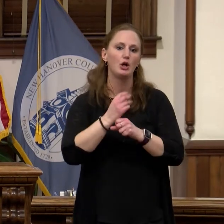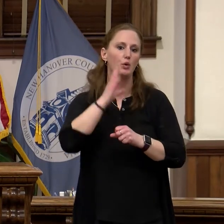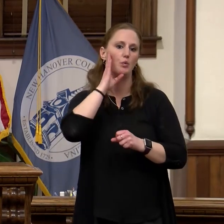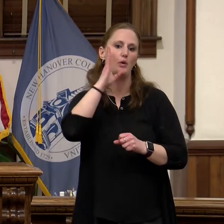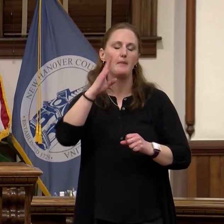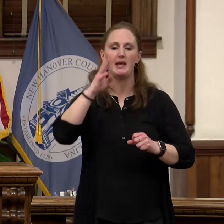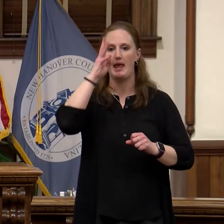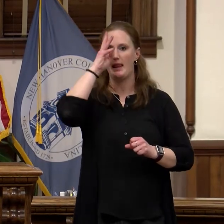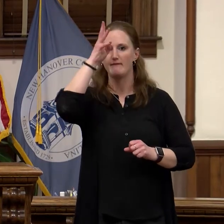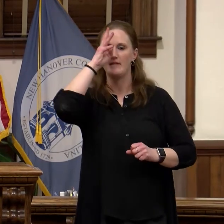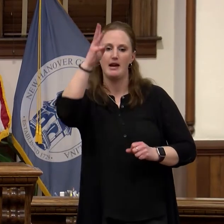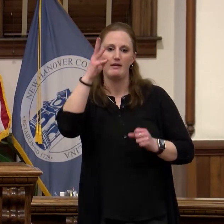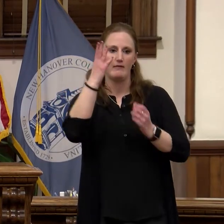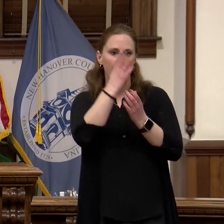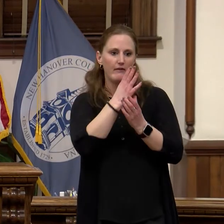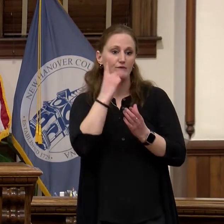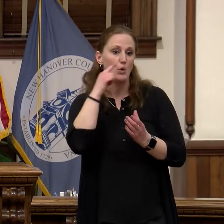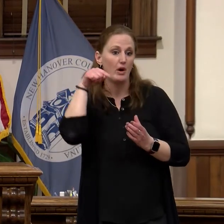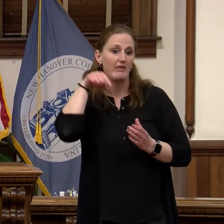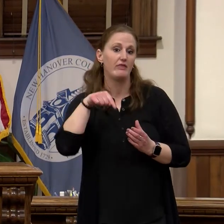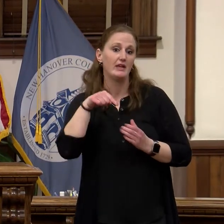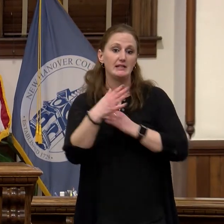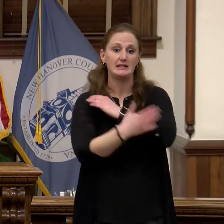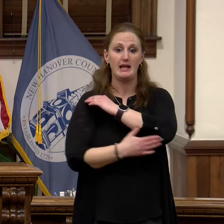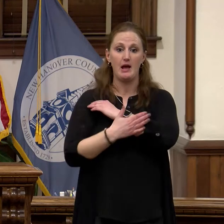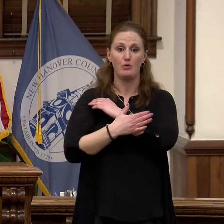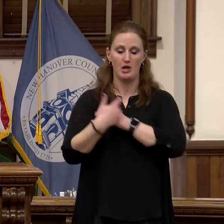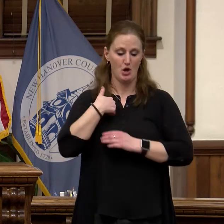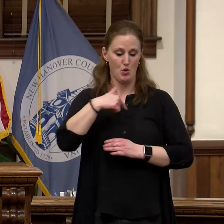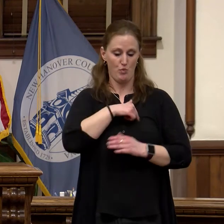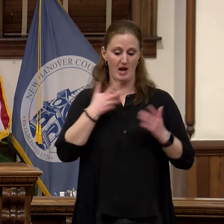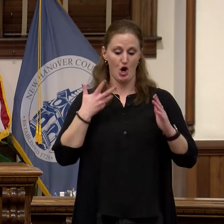Hanover County, we were already beginning our budget process for the next fiscal